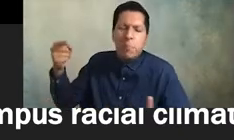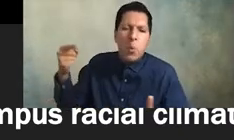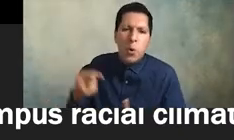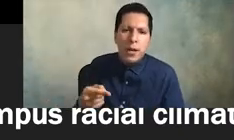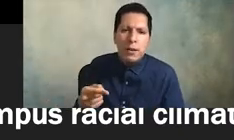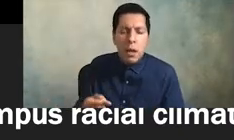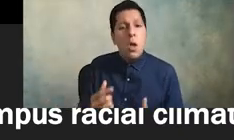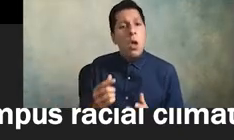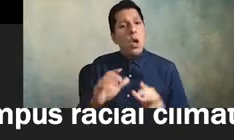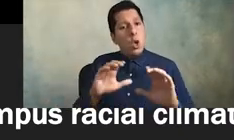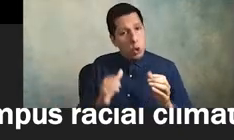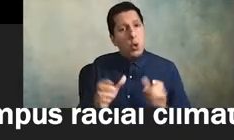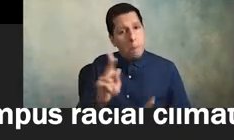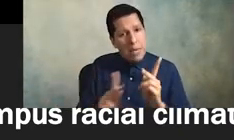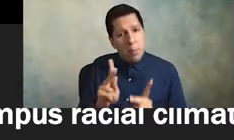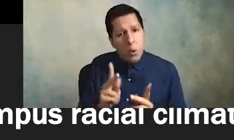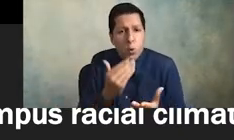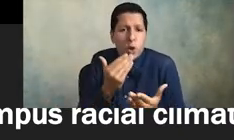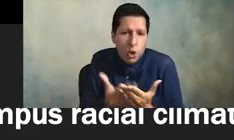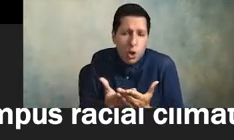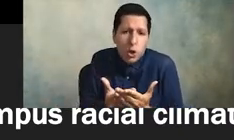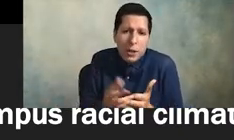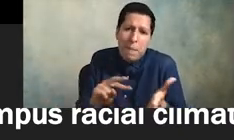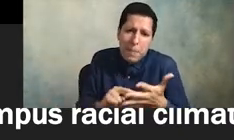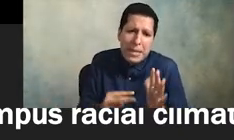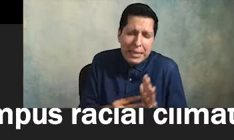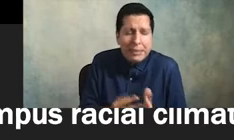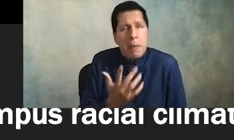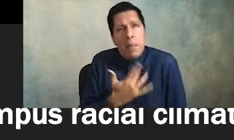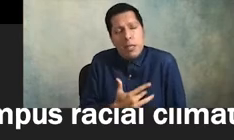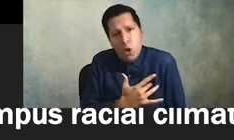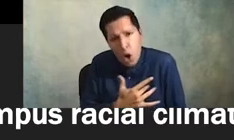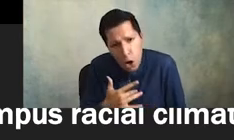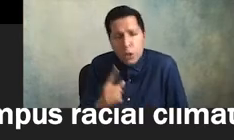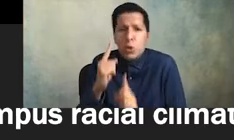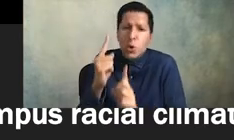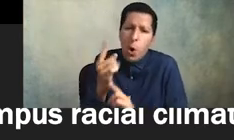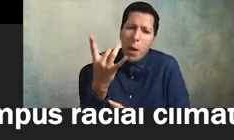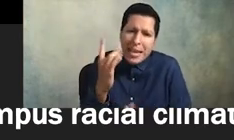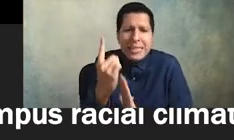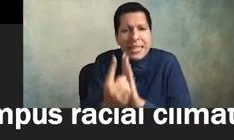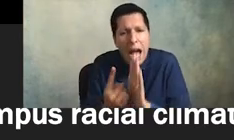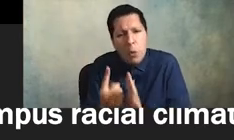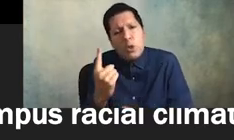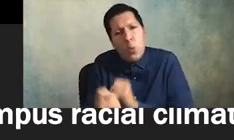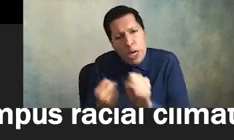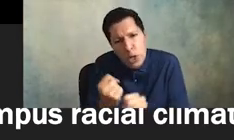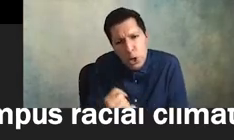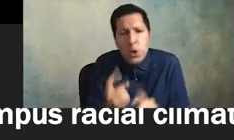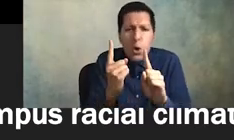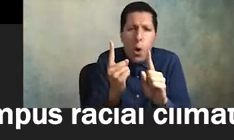folk will spend 18 hours bless their hearts working on an equity plan for the institution